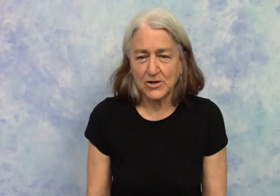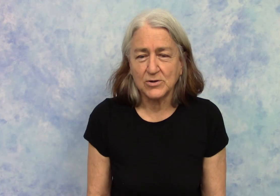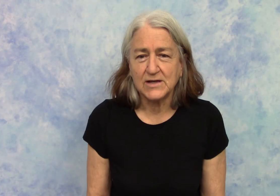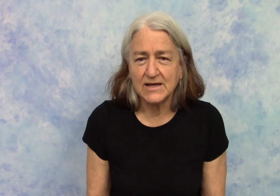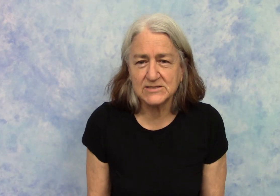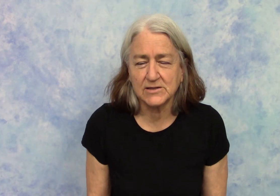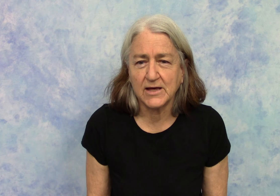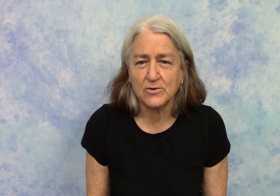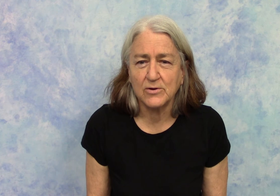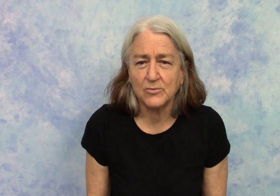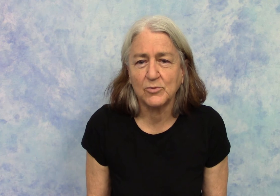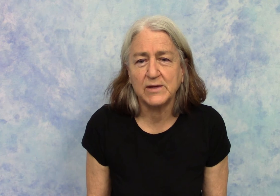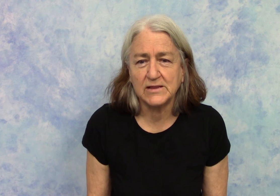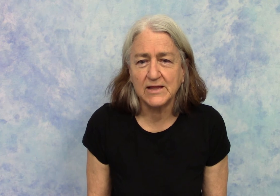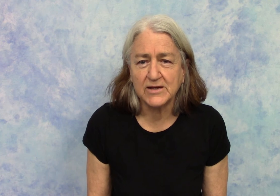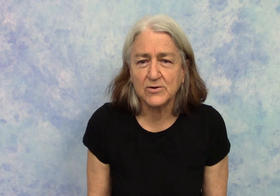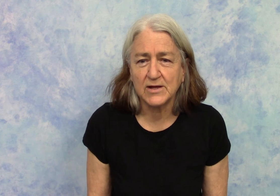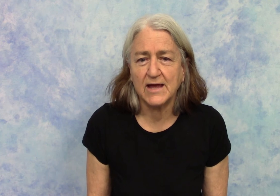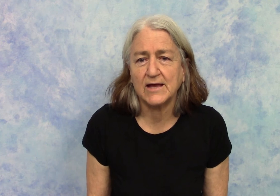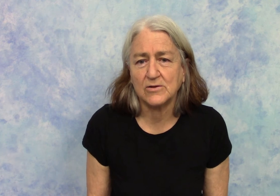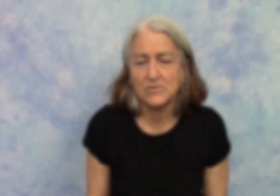And our next letter will be letter "L".